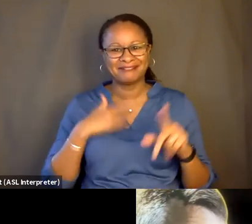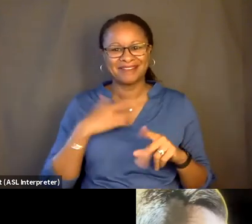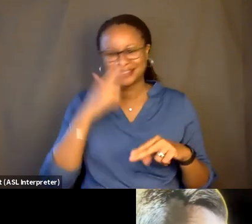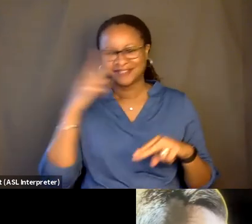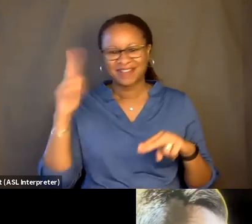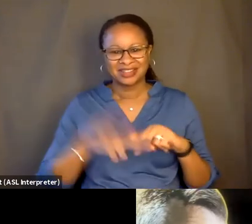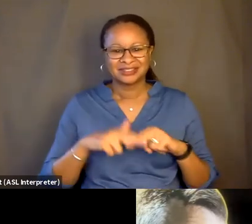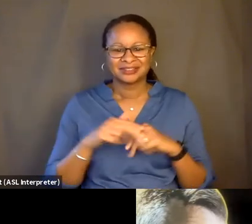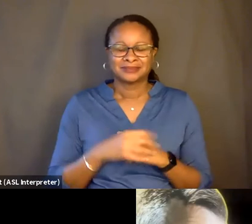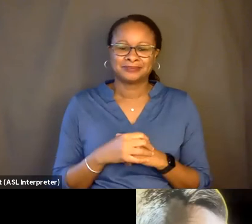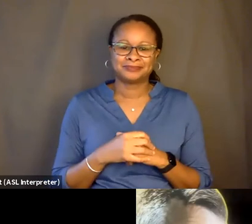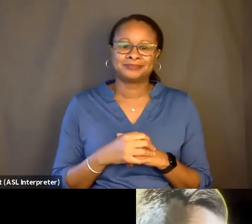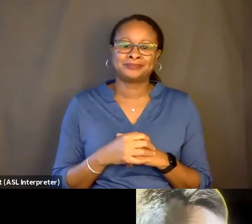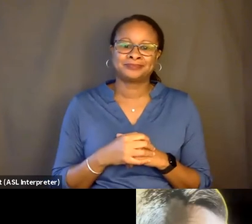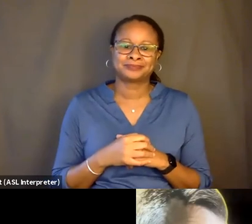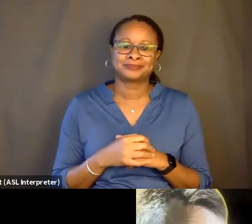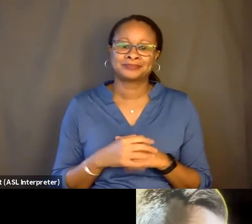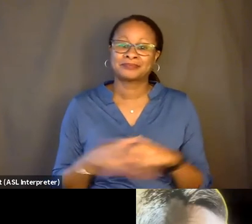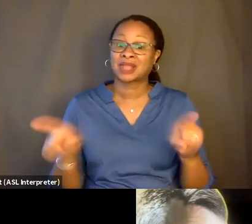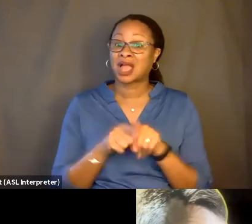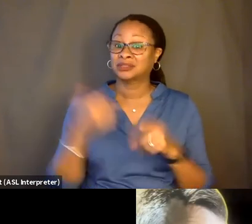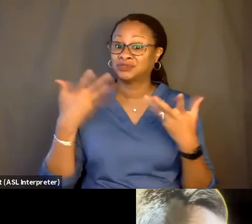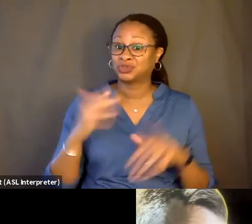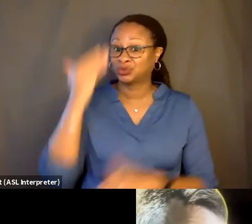Because as we all know, the world